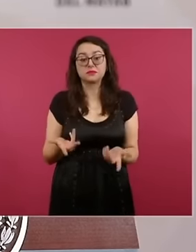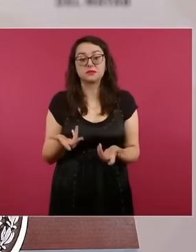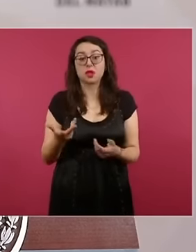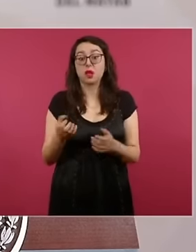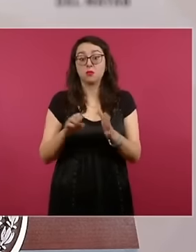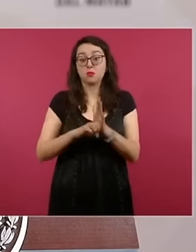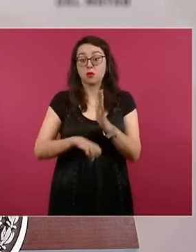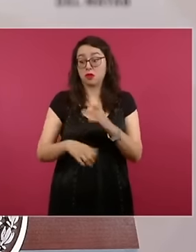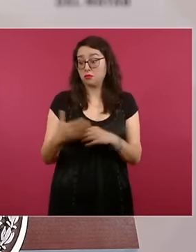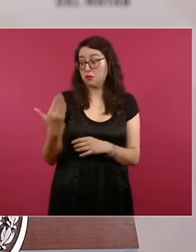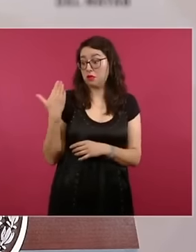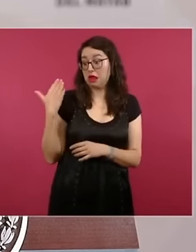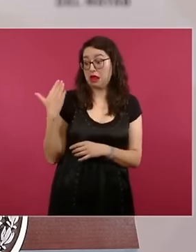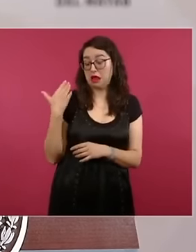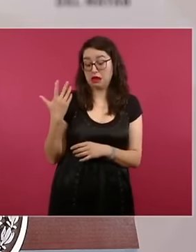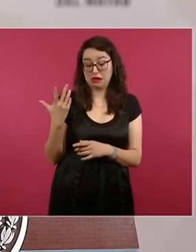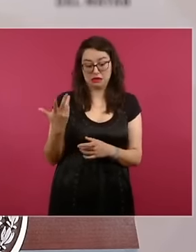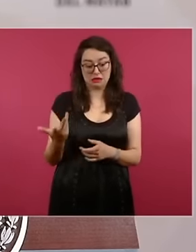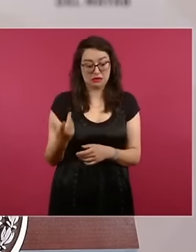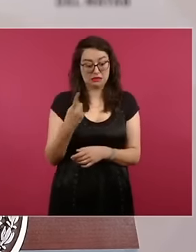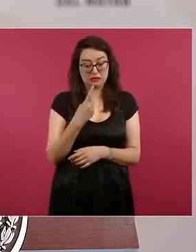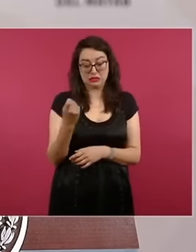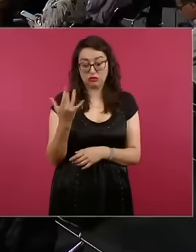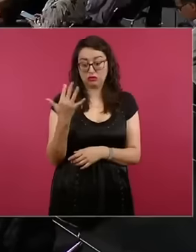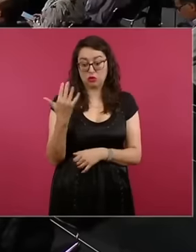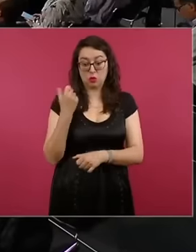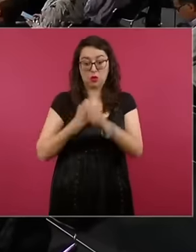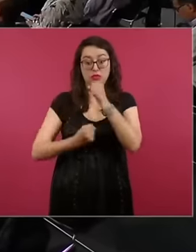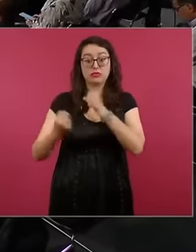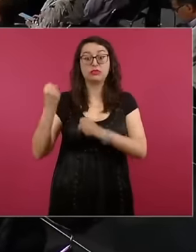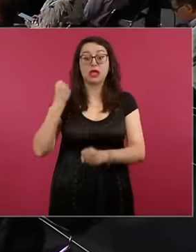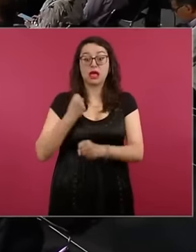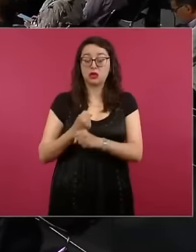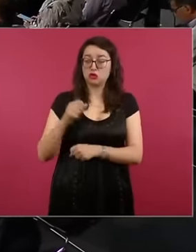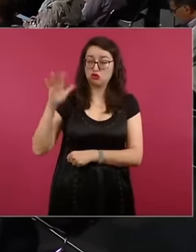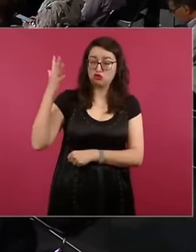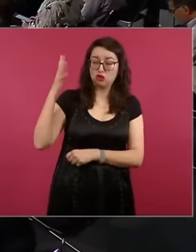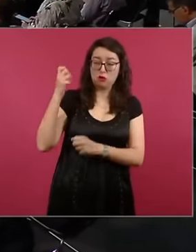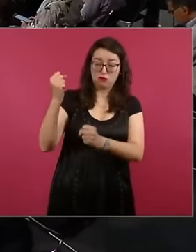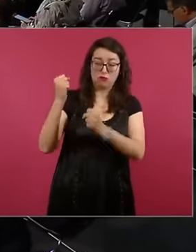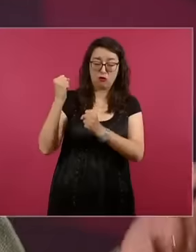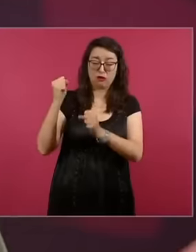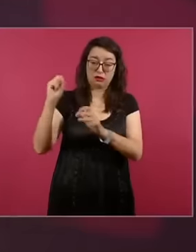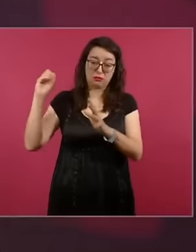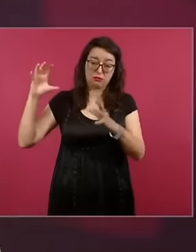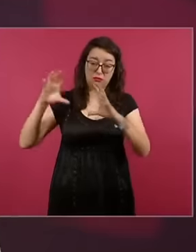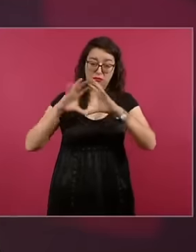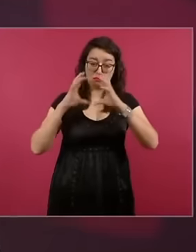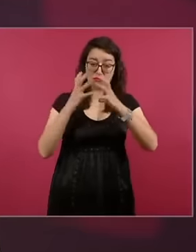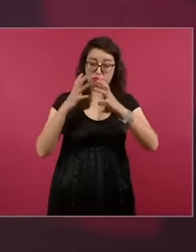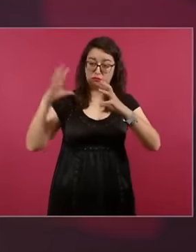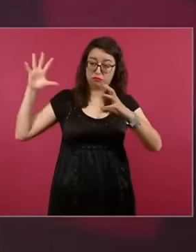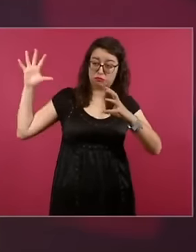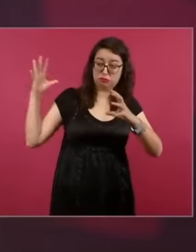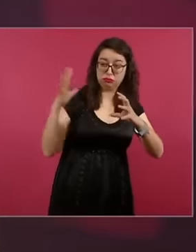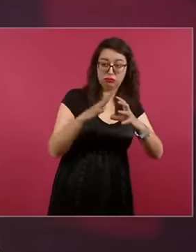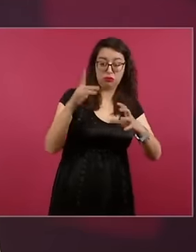Harrington event about 150 years ago that caused transformers to explode, for example, not only